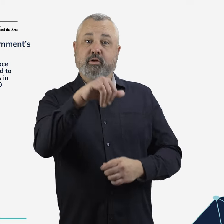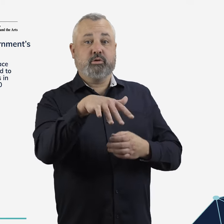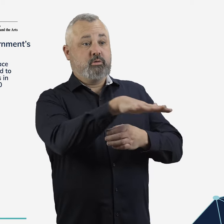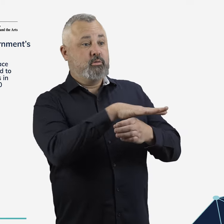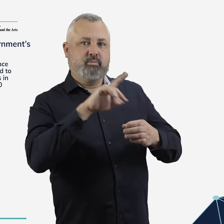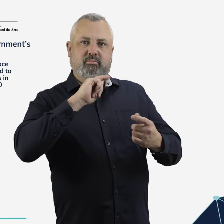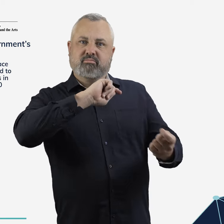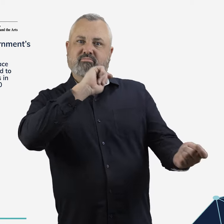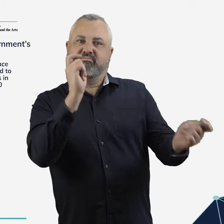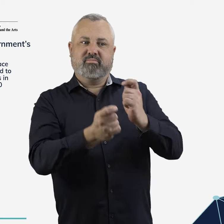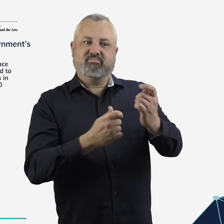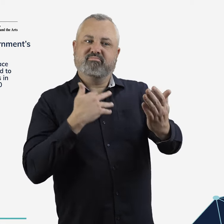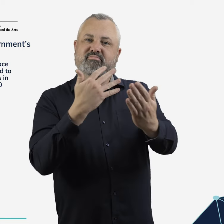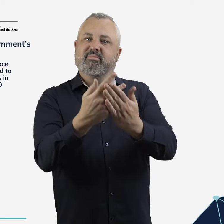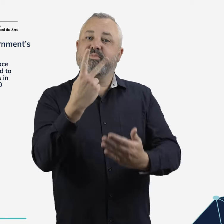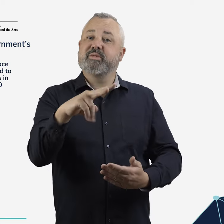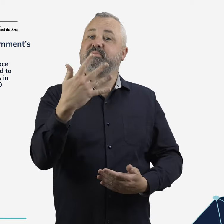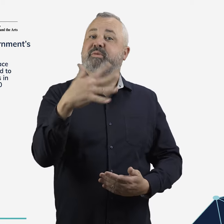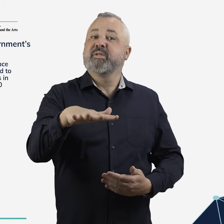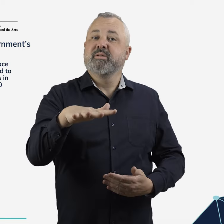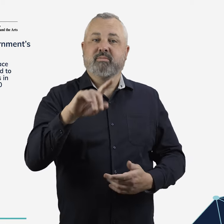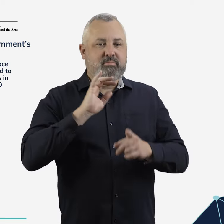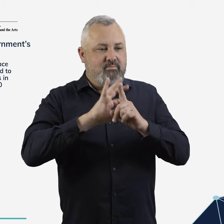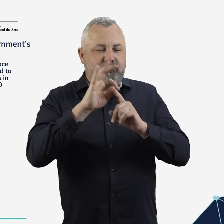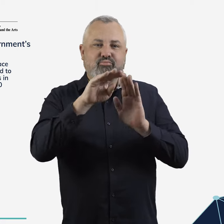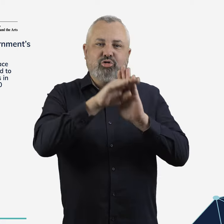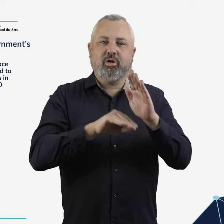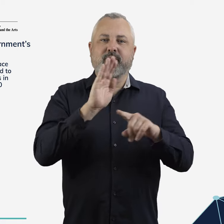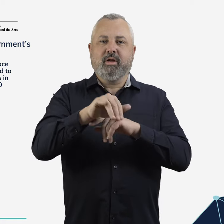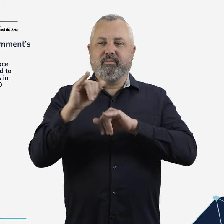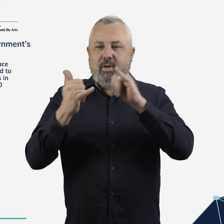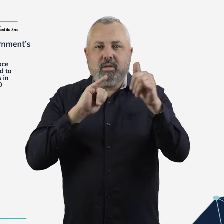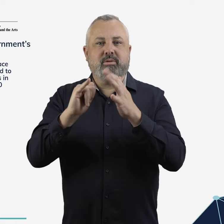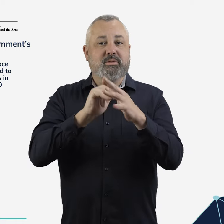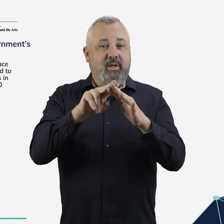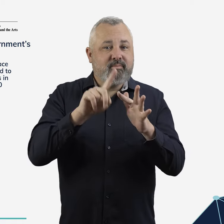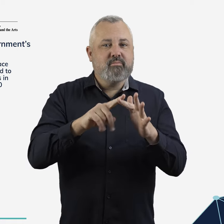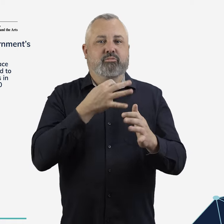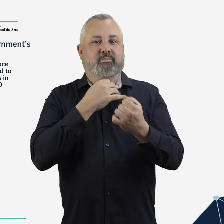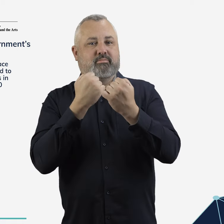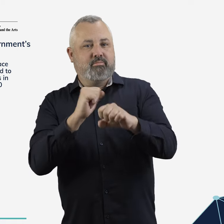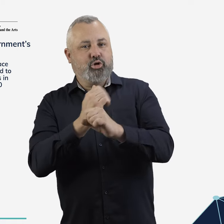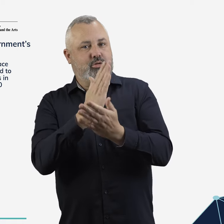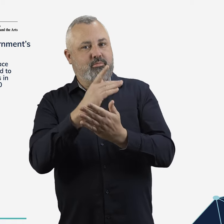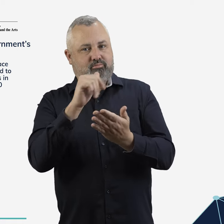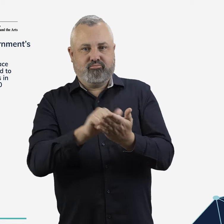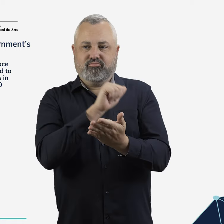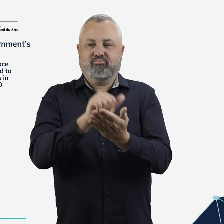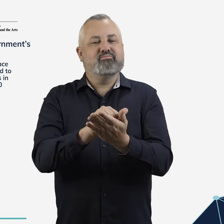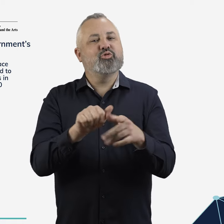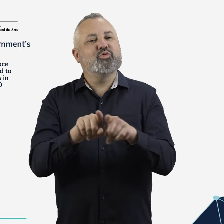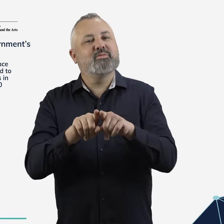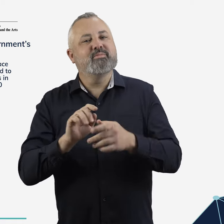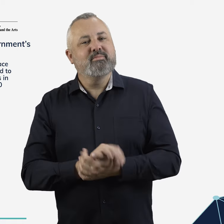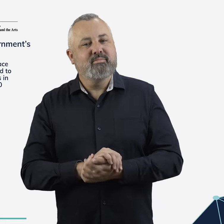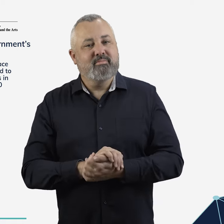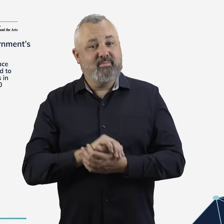Safety, security and airspace regulations will be updated to address expected changes in the aviation sector to 2050